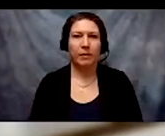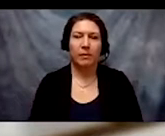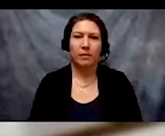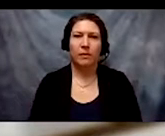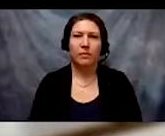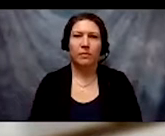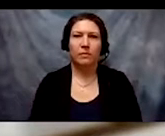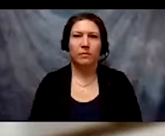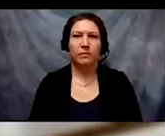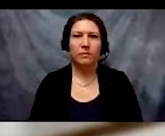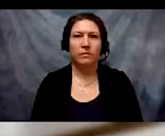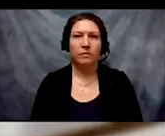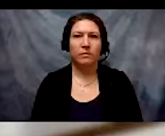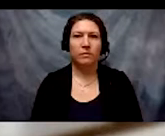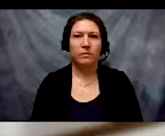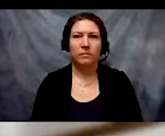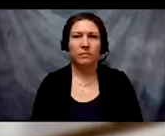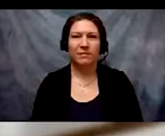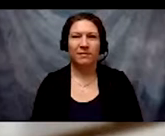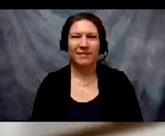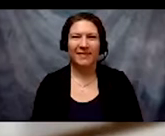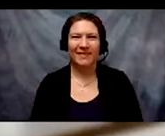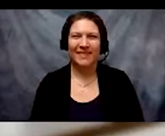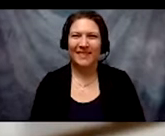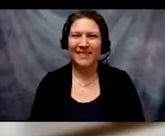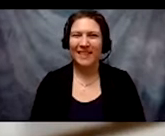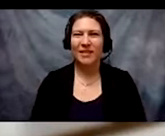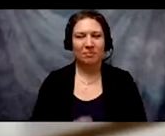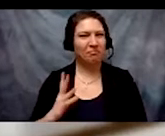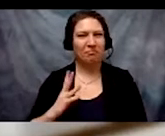We are going a little off script here in the interest of time so we apologize.